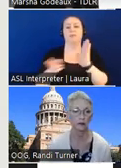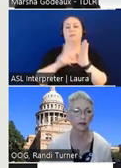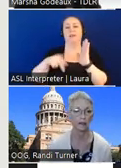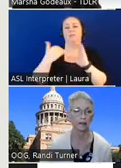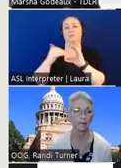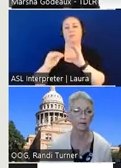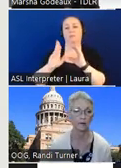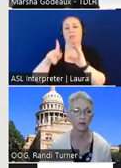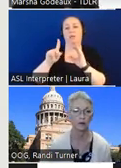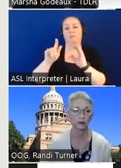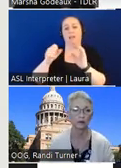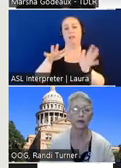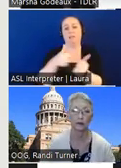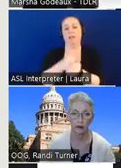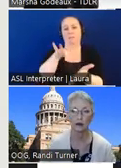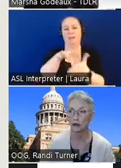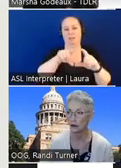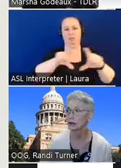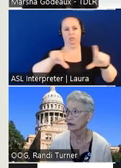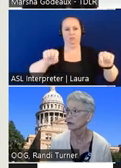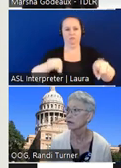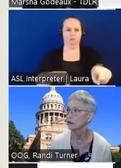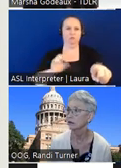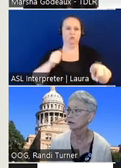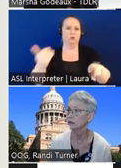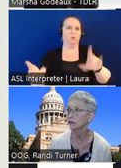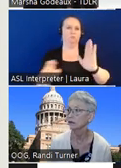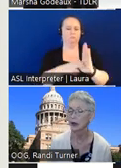the middle of the screen is where you'll get you could sign up for our email blasts